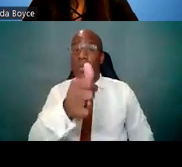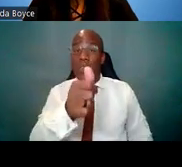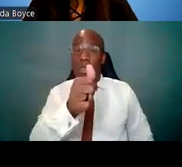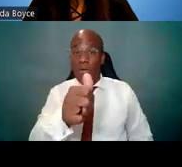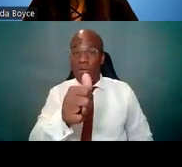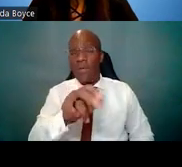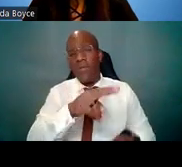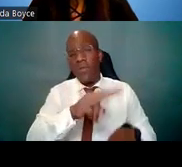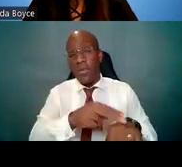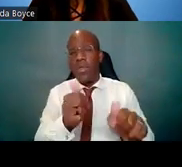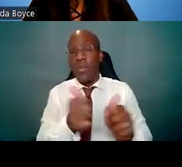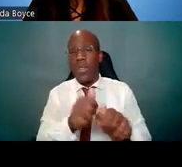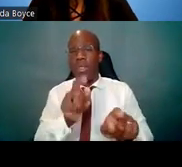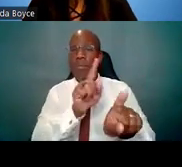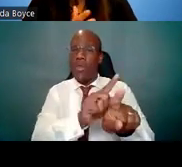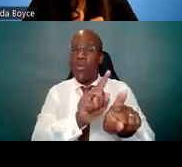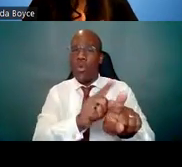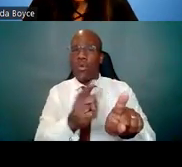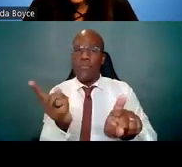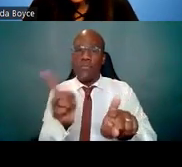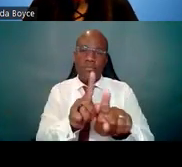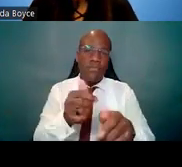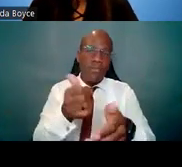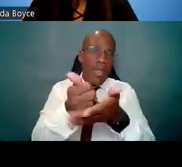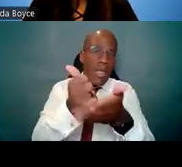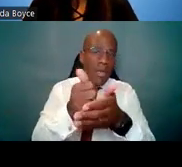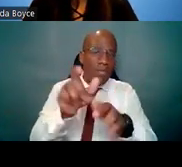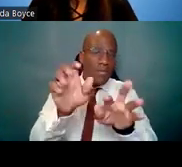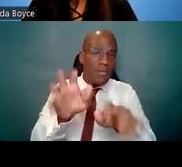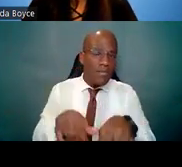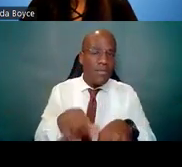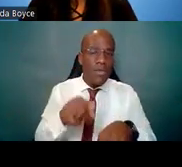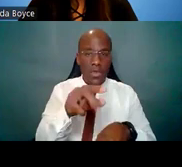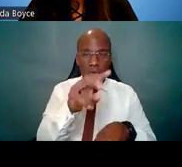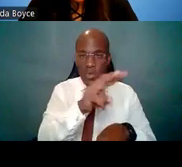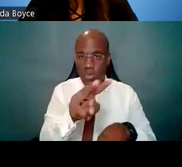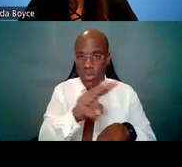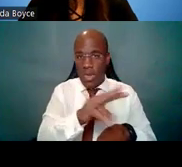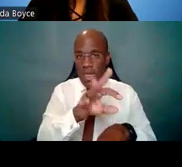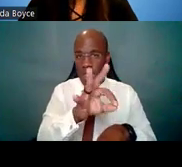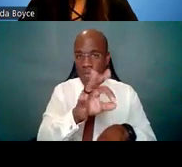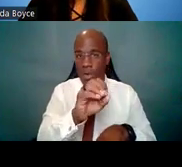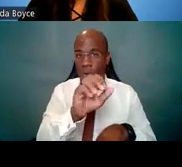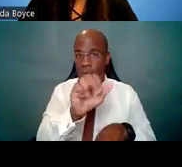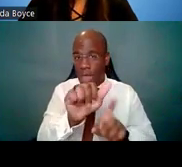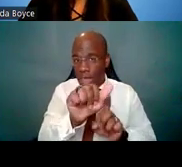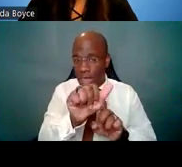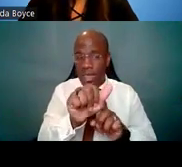applying for NIH funding, from reading the FOA all the way up to responding to reviewer critiques.